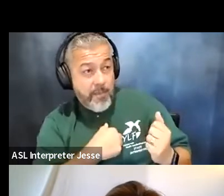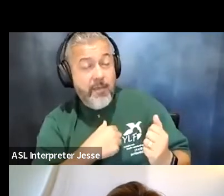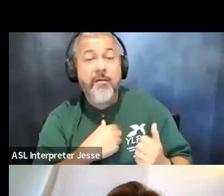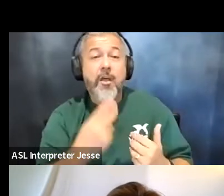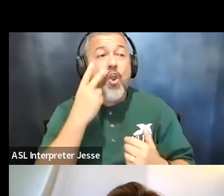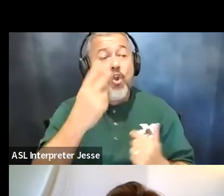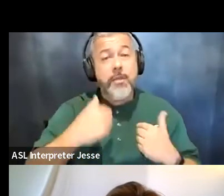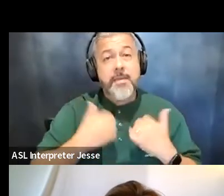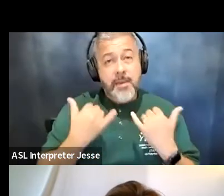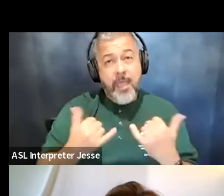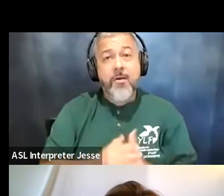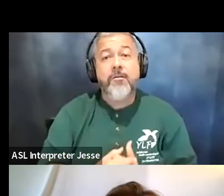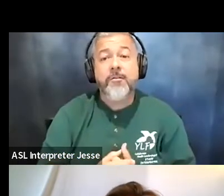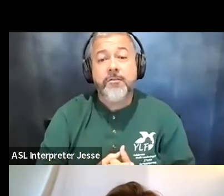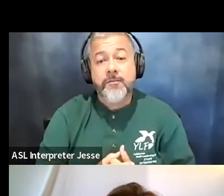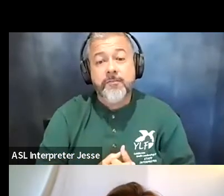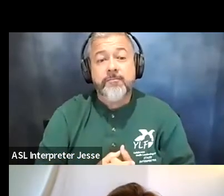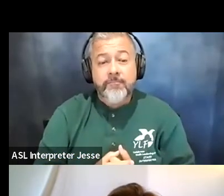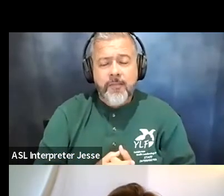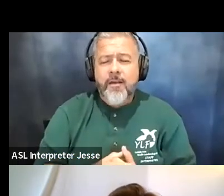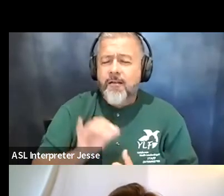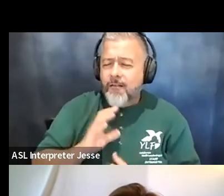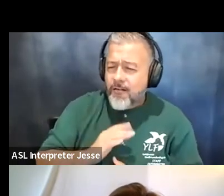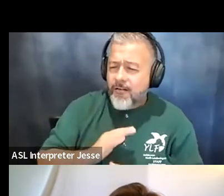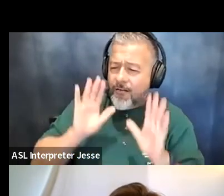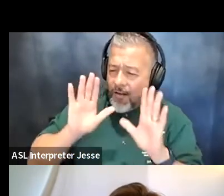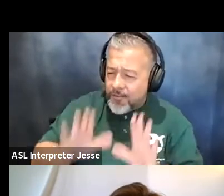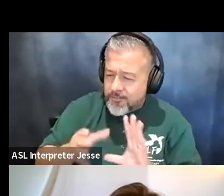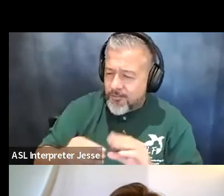absolutely isaac that's awesome i love that thank you you kind of actually answered the